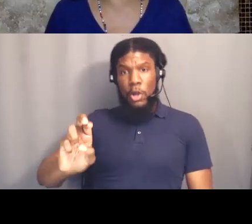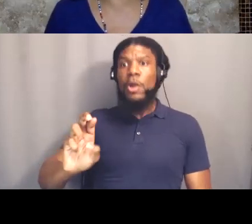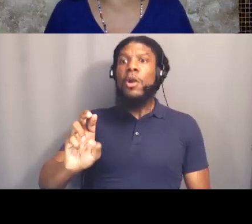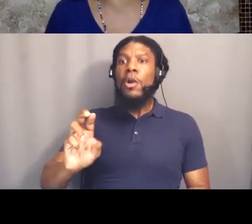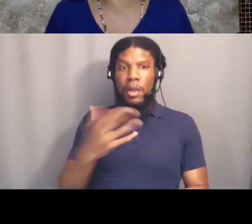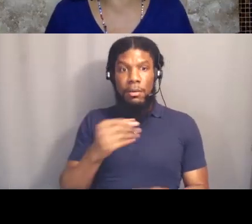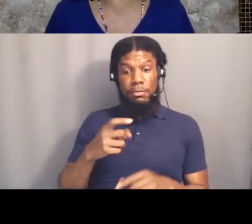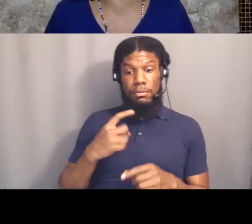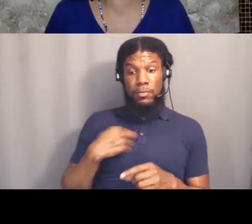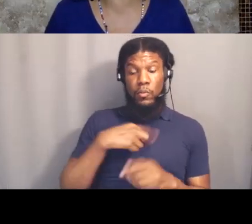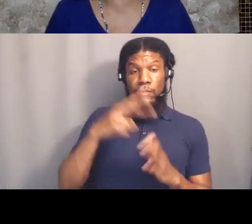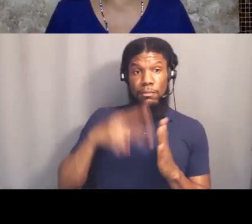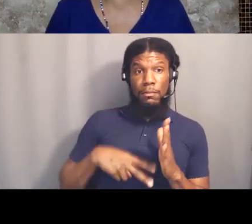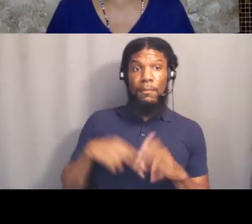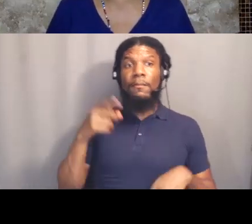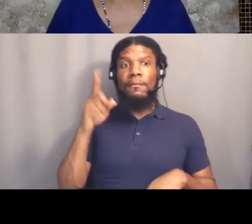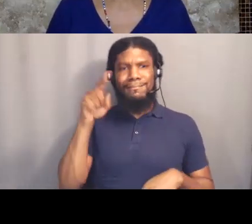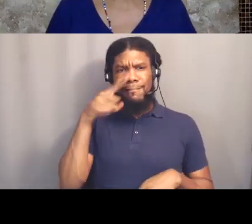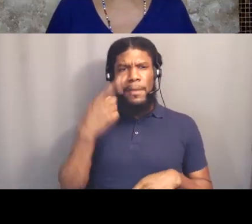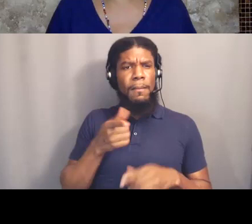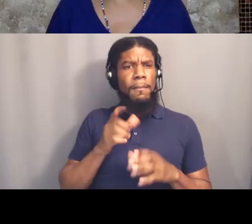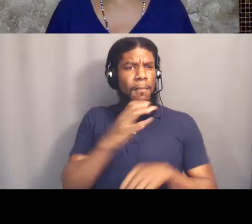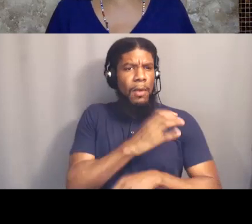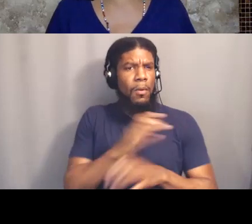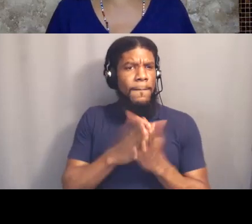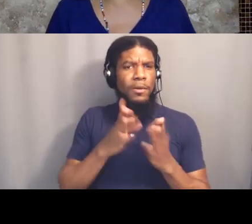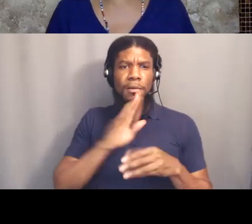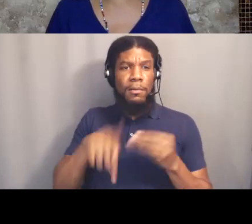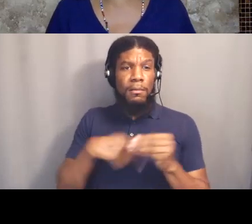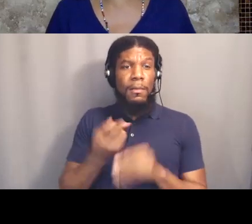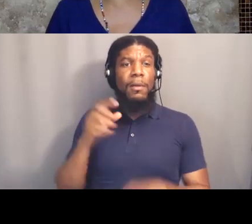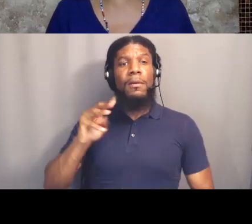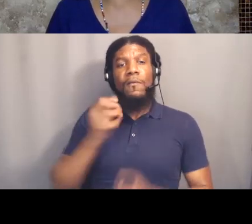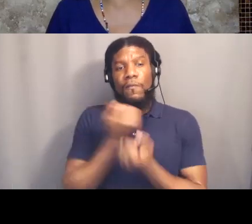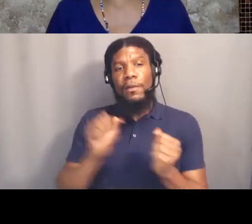about the Mississippi Freedom Democratic Party. It wasn't about actually getting seats